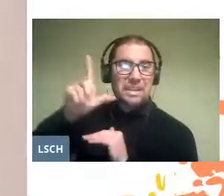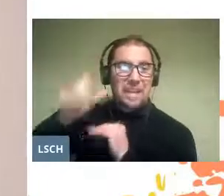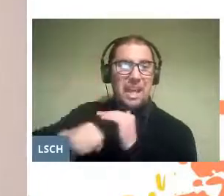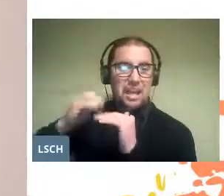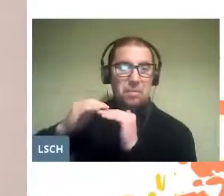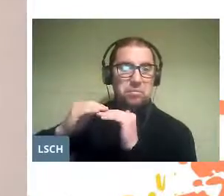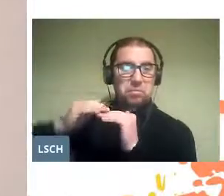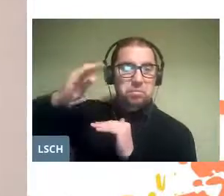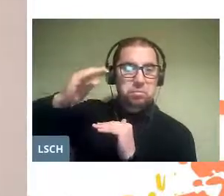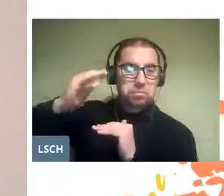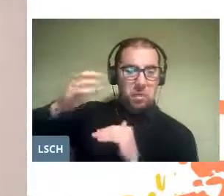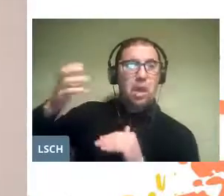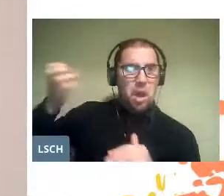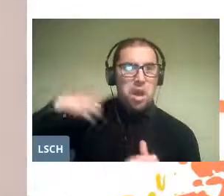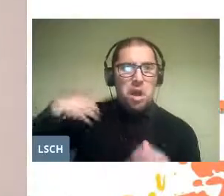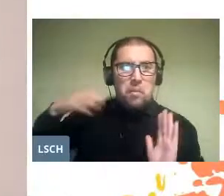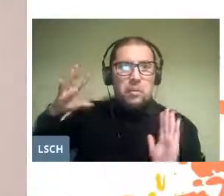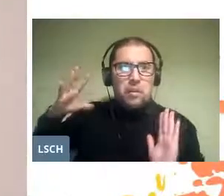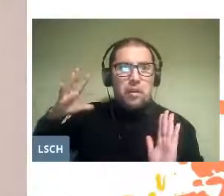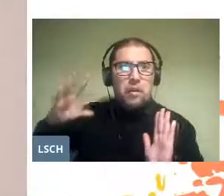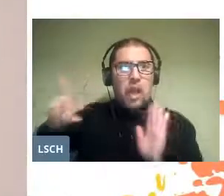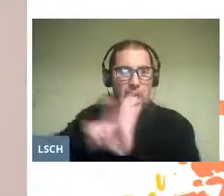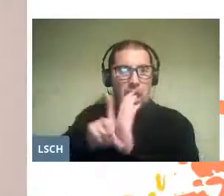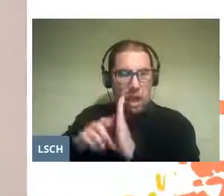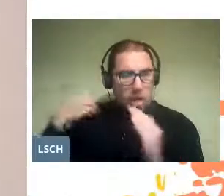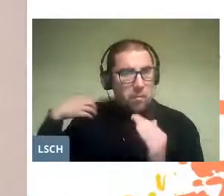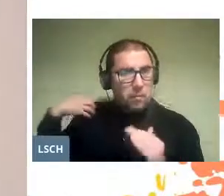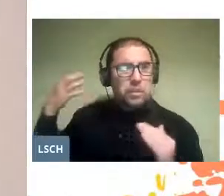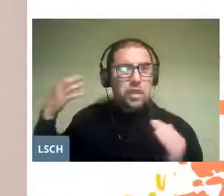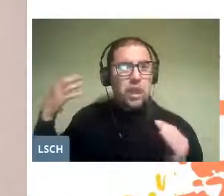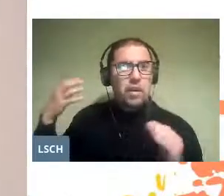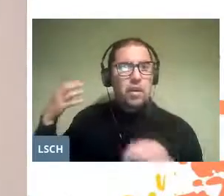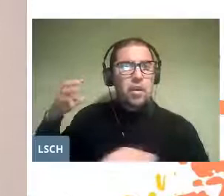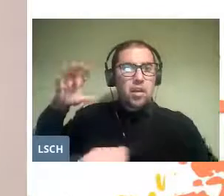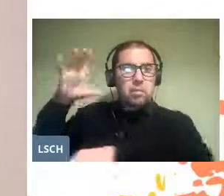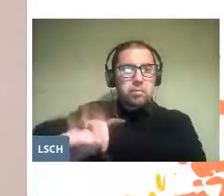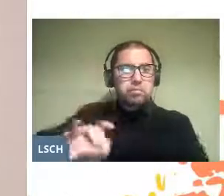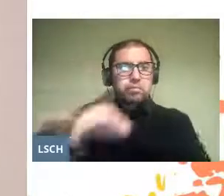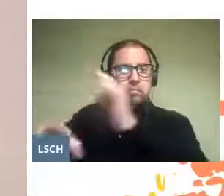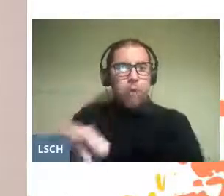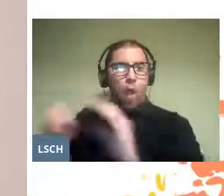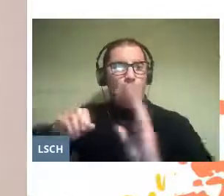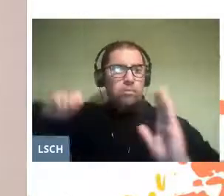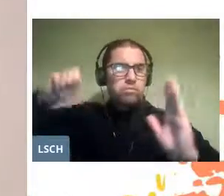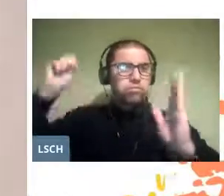were held accountable before the law, and punished with flogging or hanging